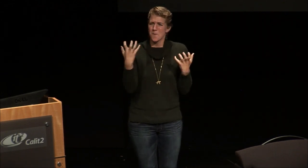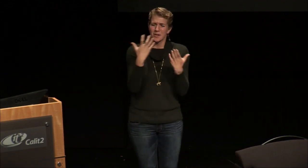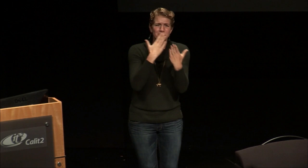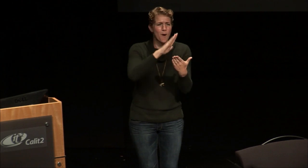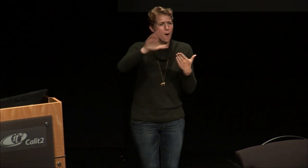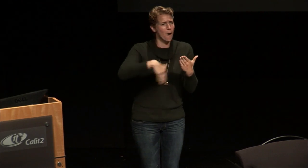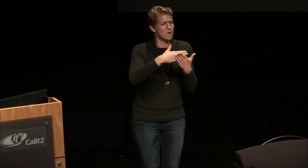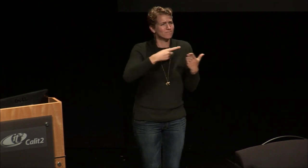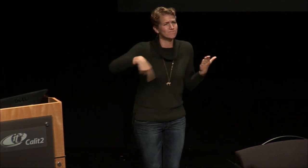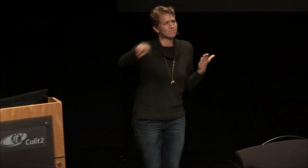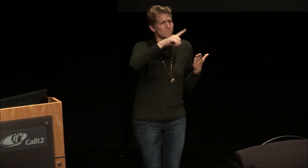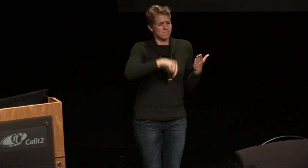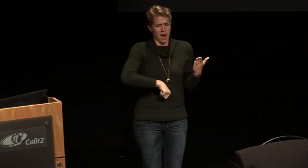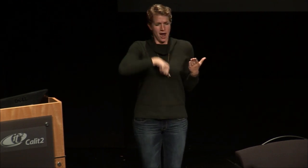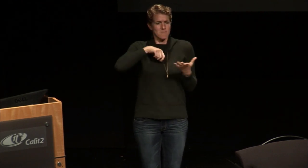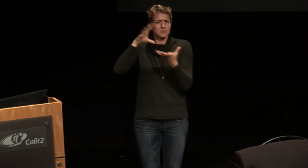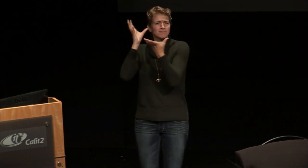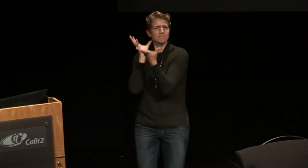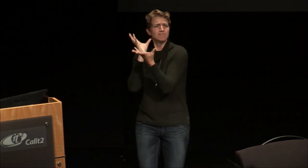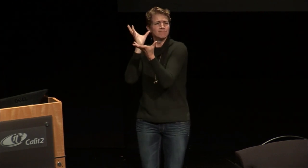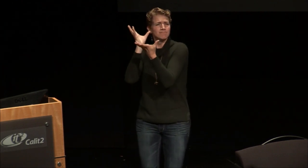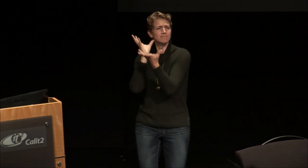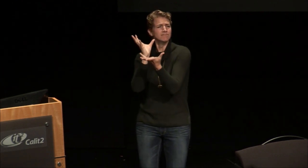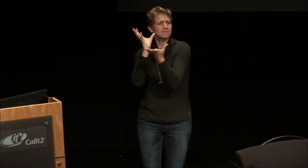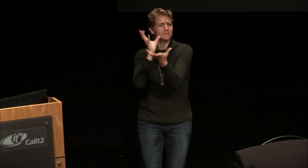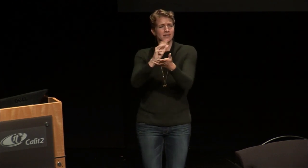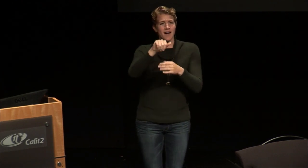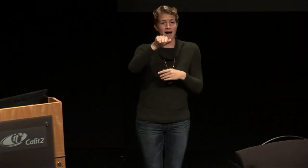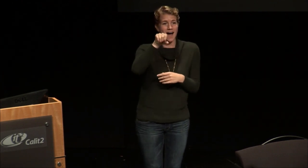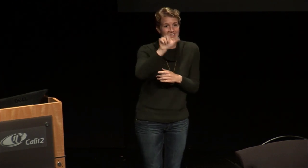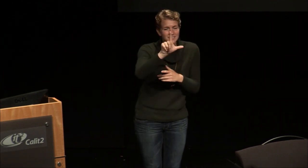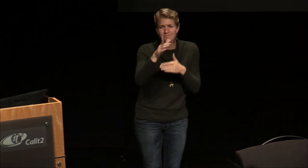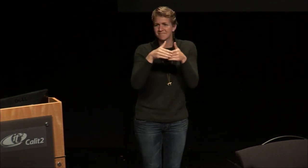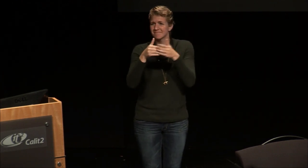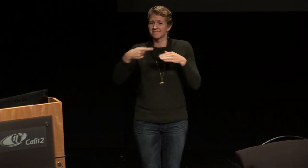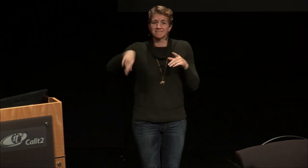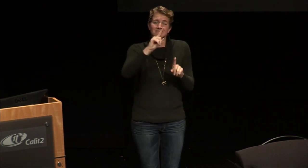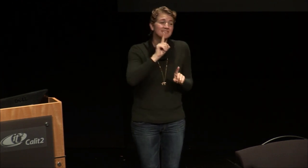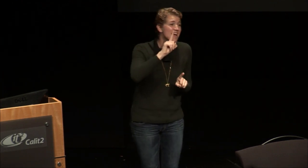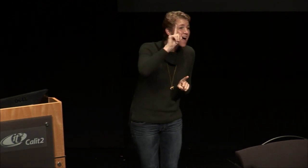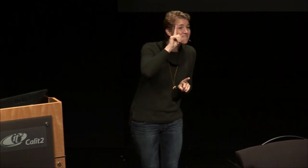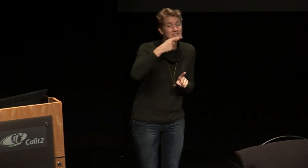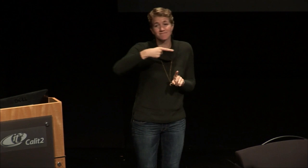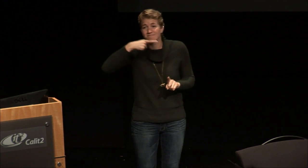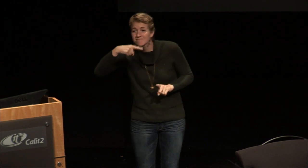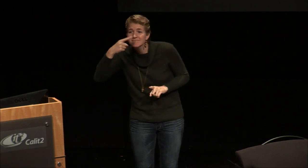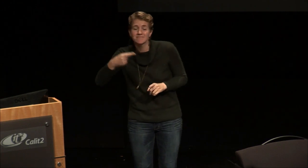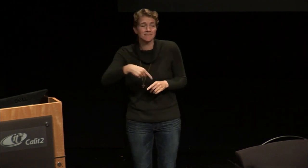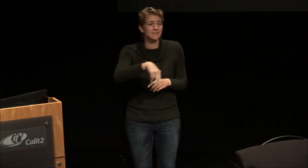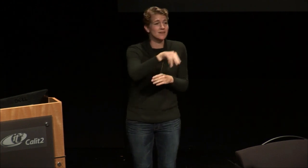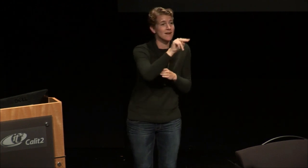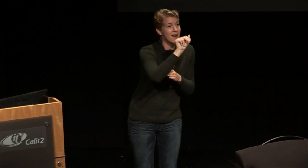signing community. I thank the proud bearers of ASL whether they be deaf or